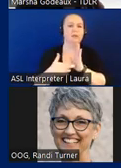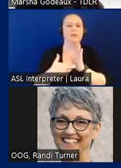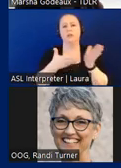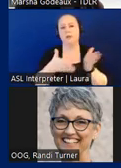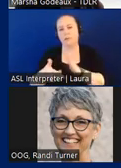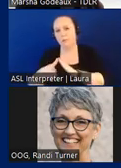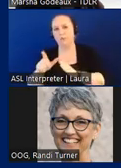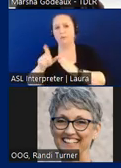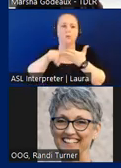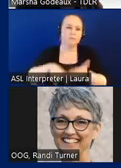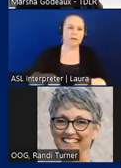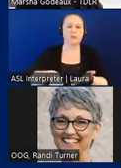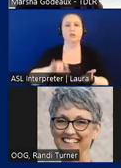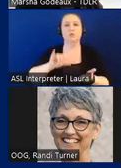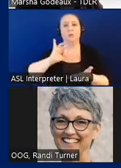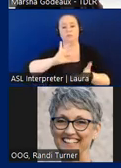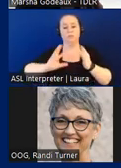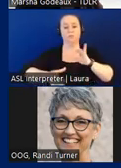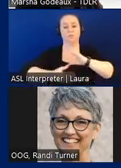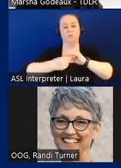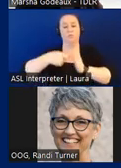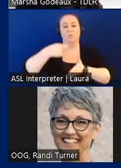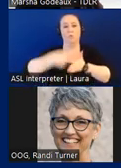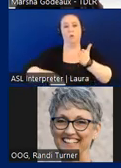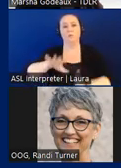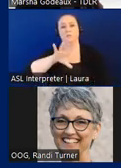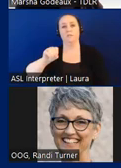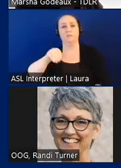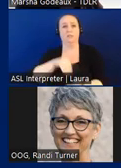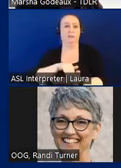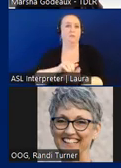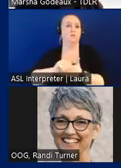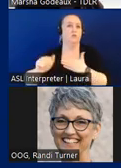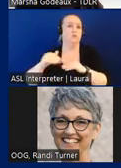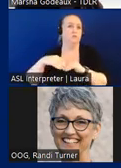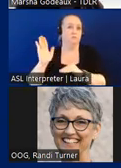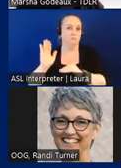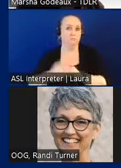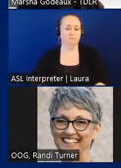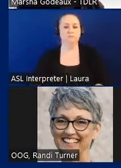If a project has a total construction cost of 50,000 or more thereby helping to catch